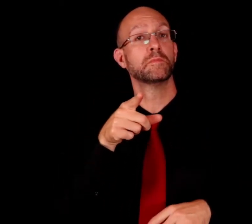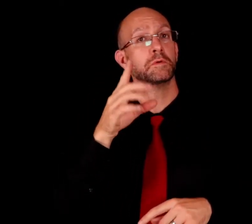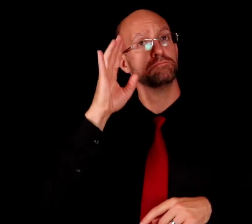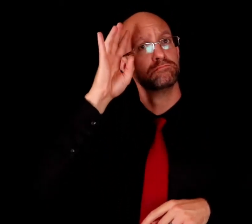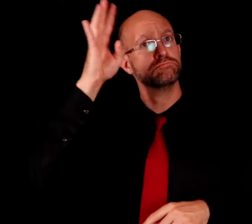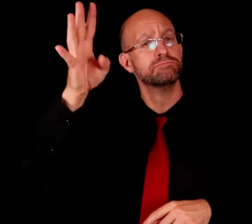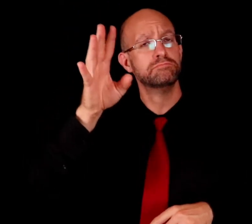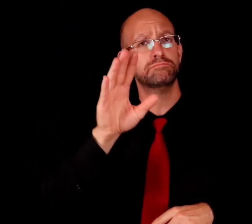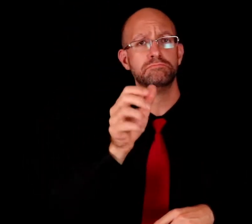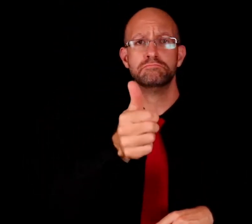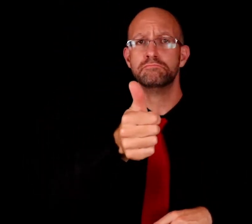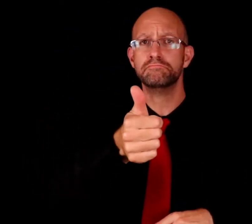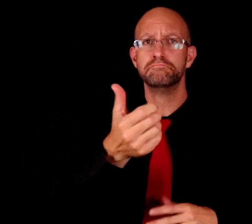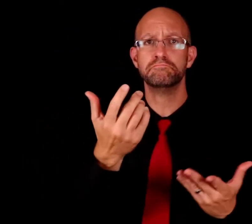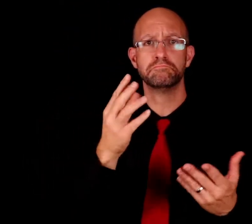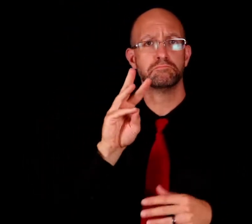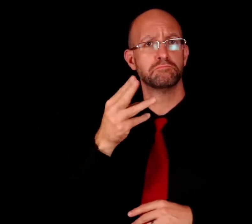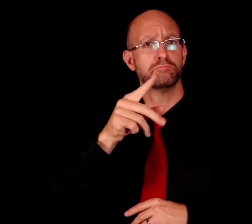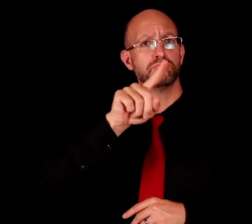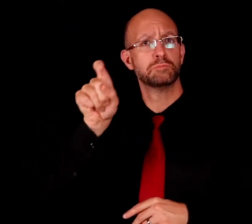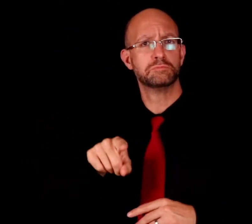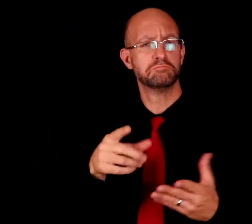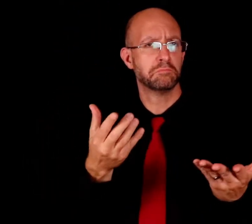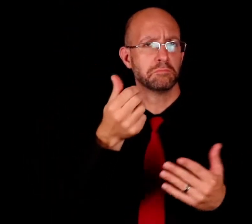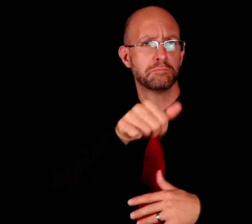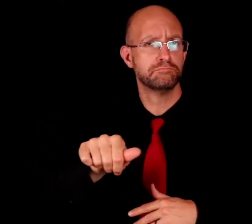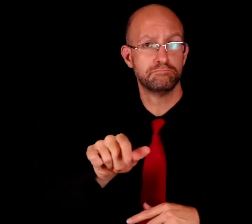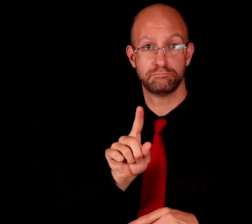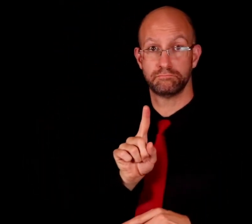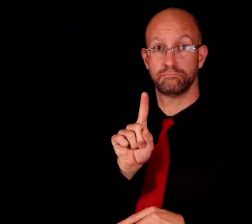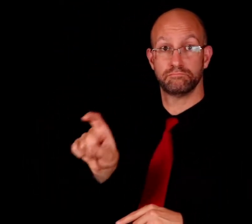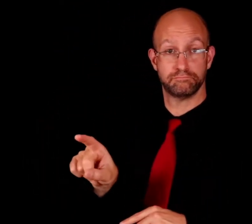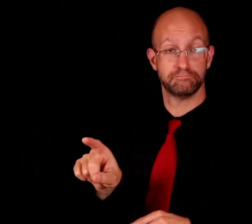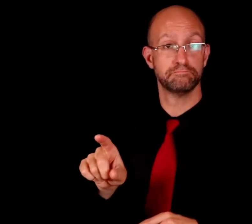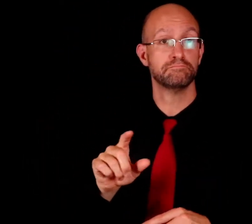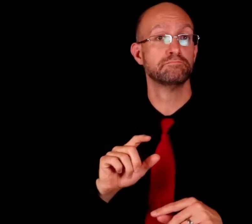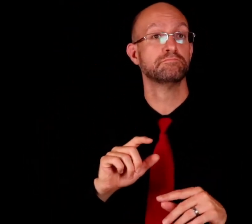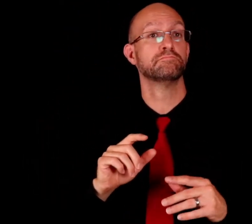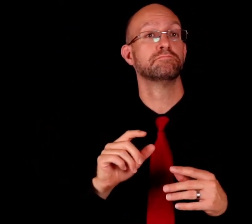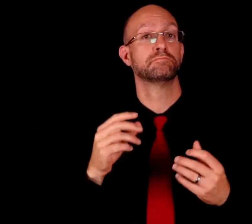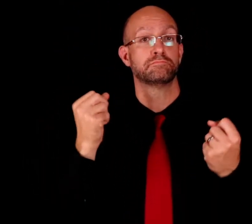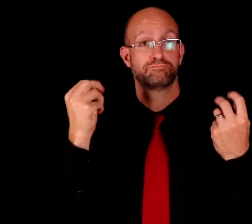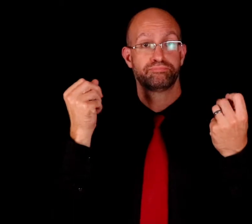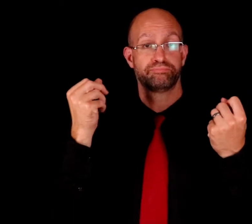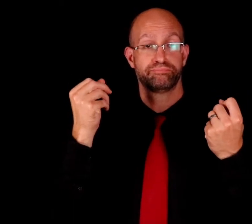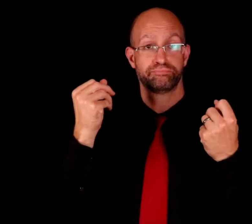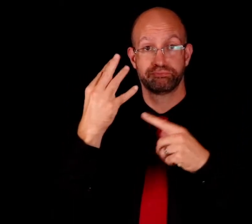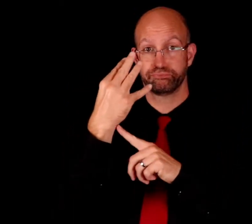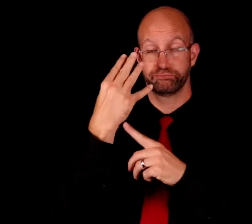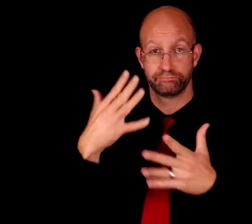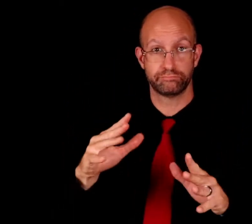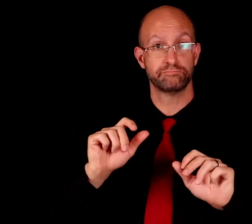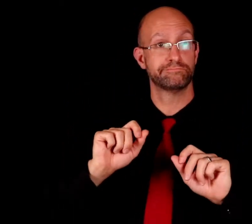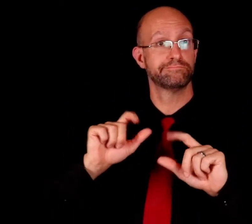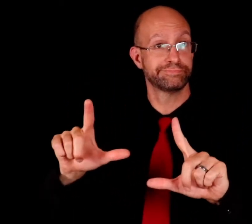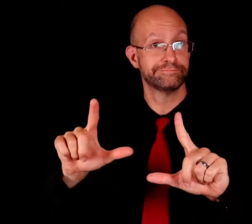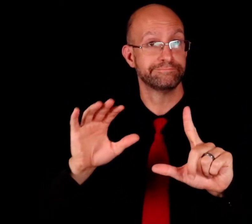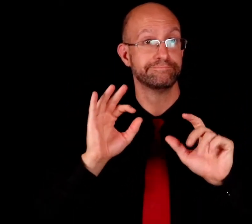You can create any WH-question and ask it. After you made a video of yourself asking that question